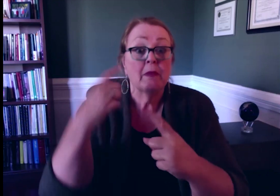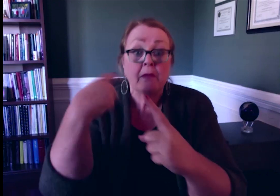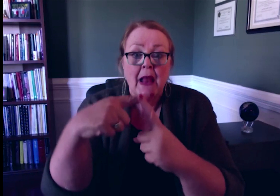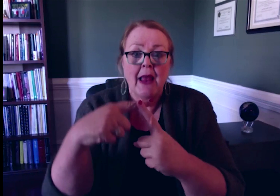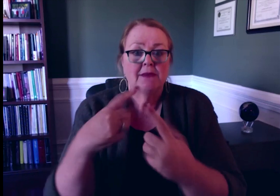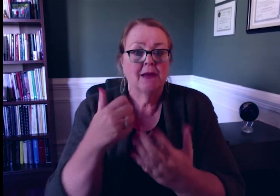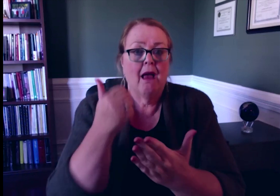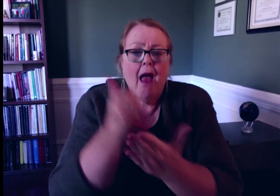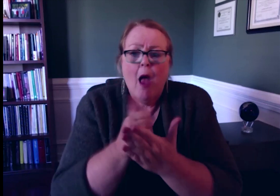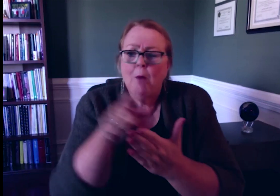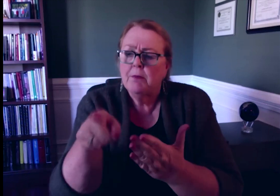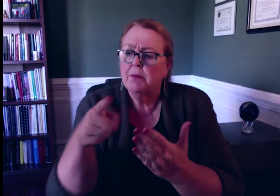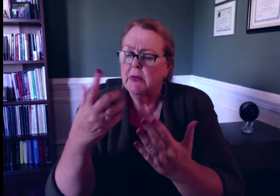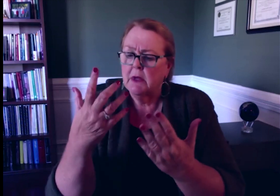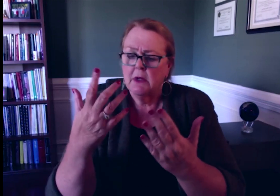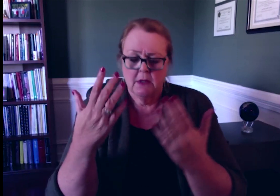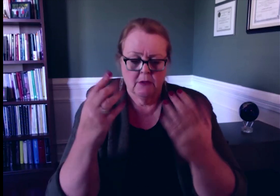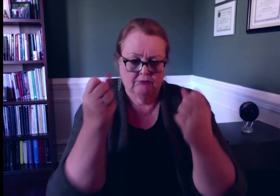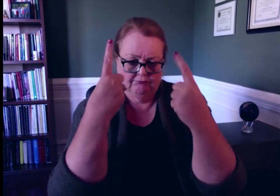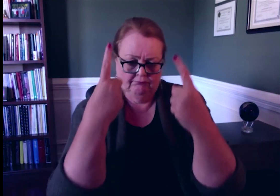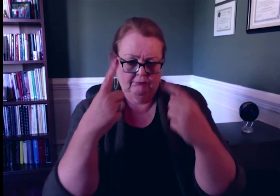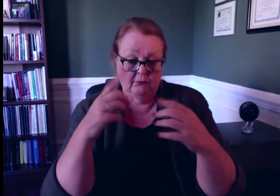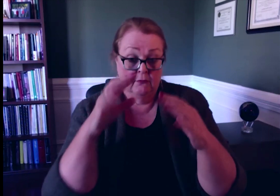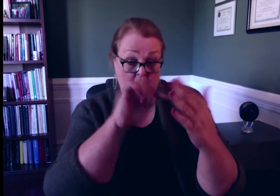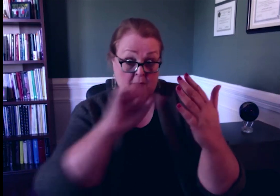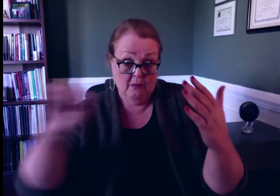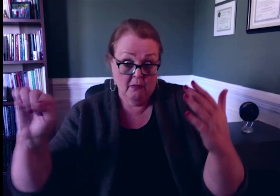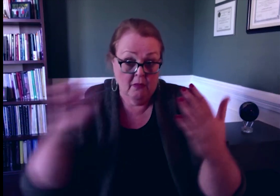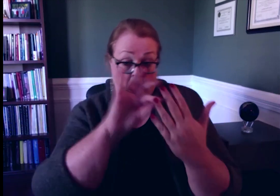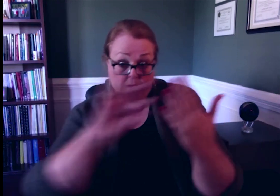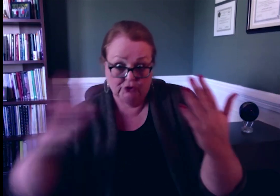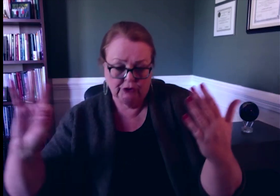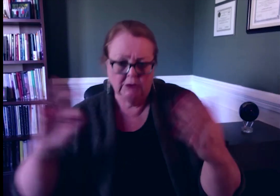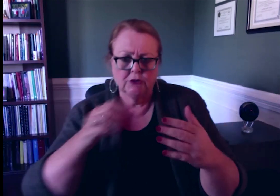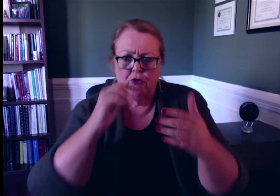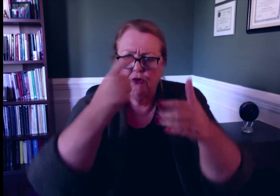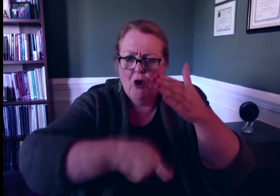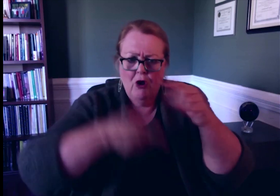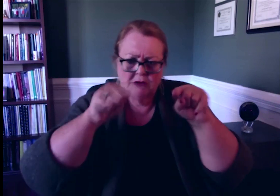In addition to outlining the options available to the board, the reports also explain